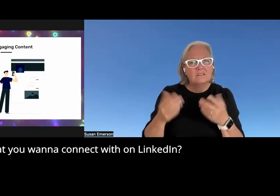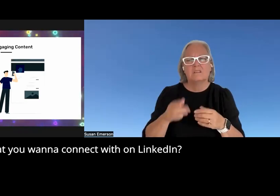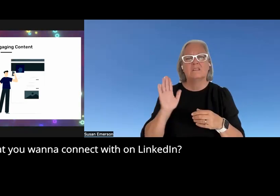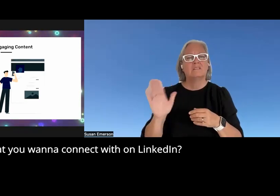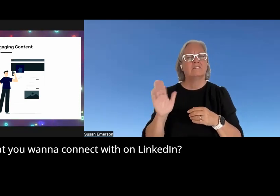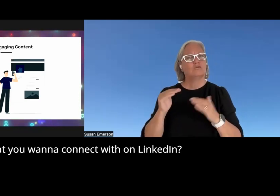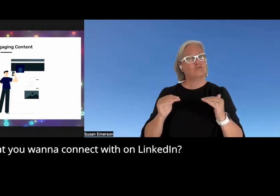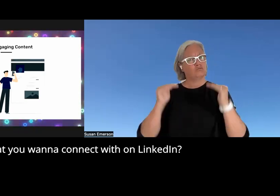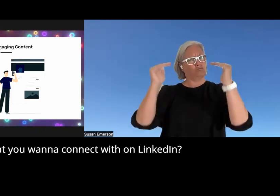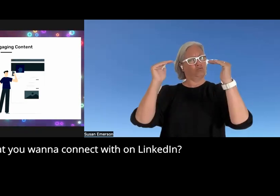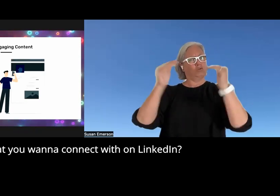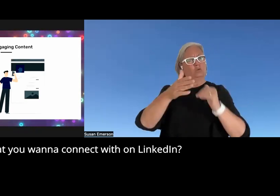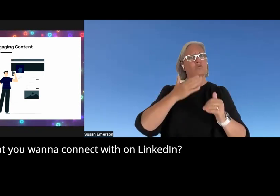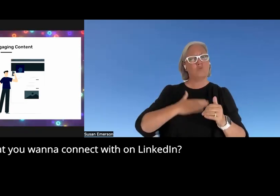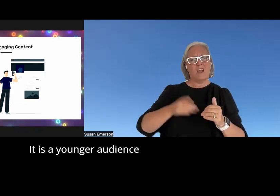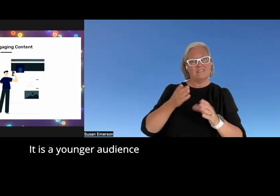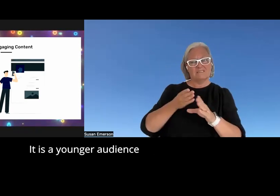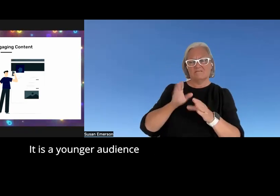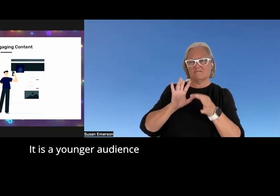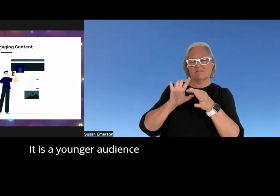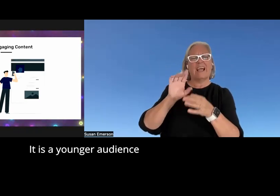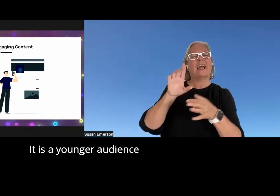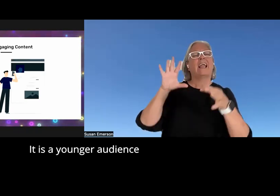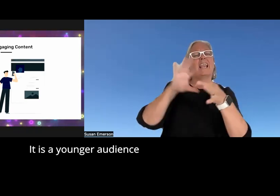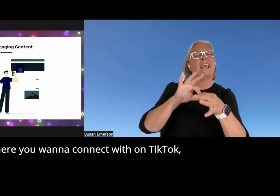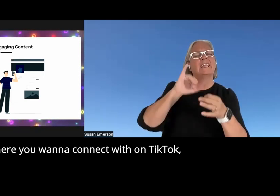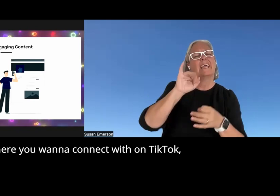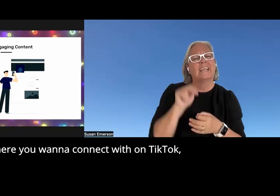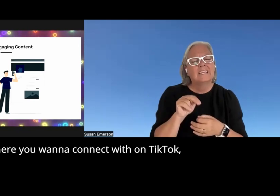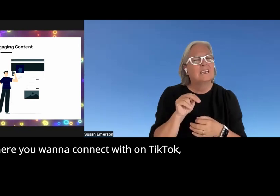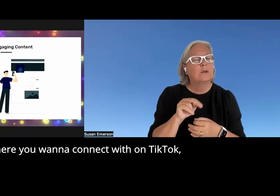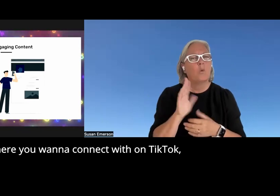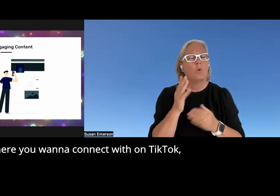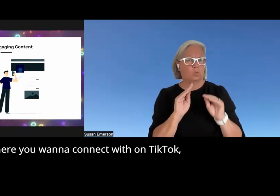that you want to connect with on LinkedIn it is a younger audience that you want to connect with on